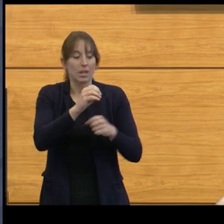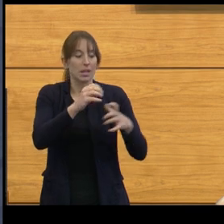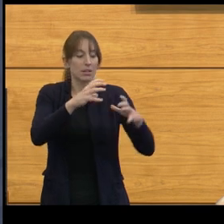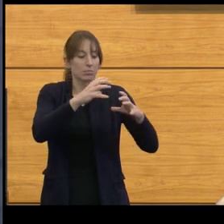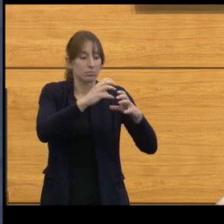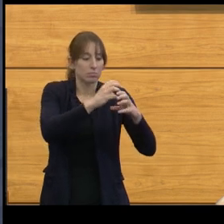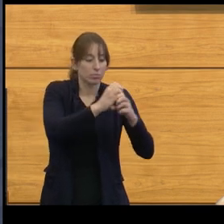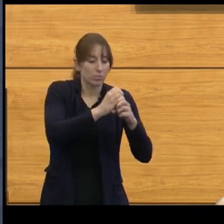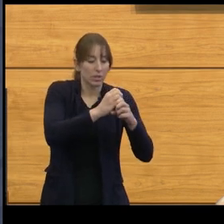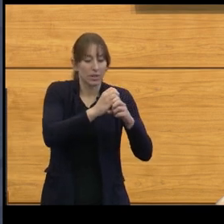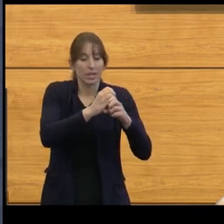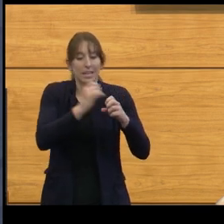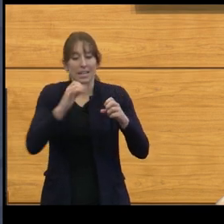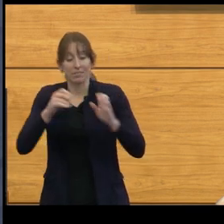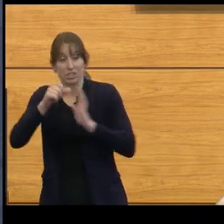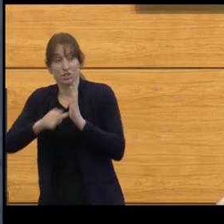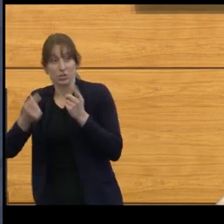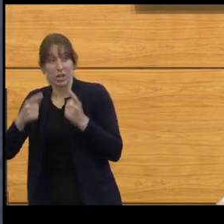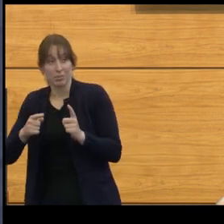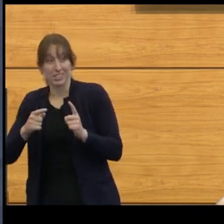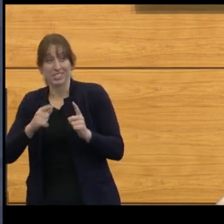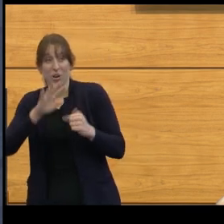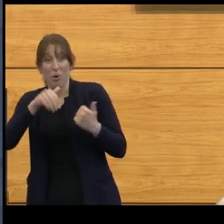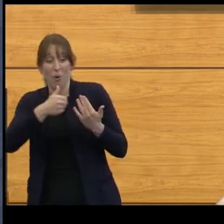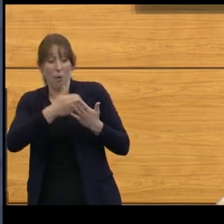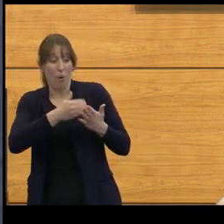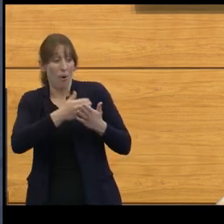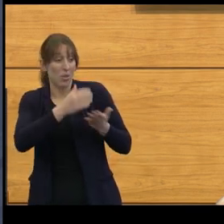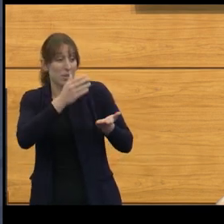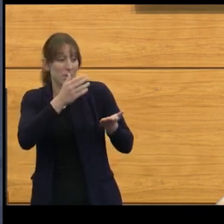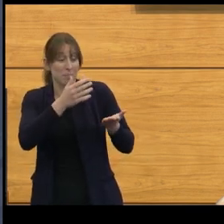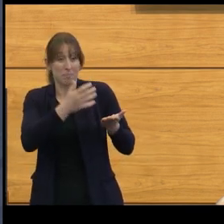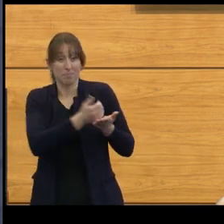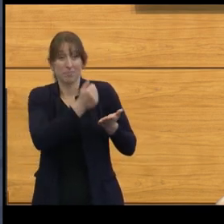And so, we began to look at a way to be more precise